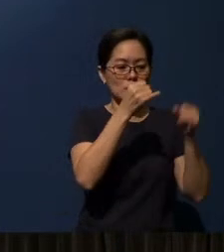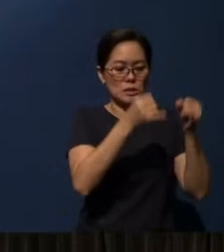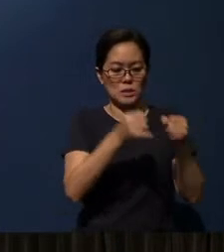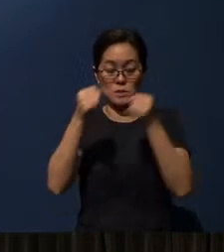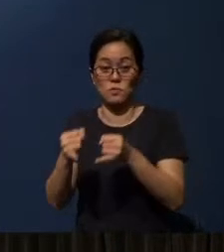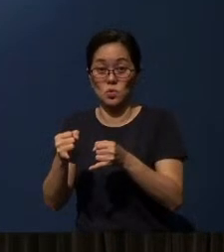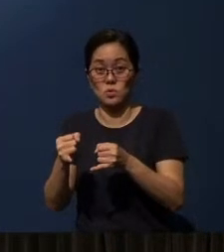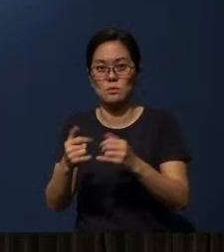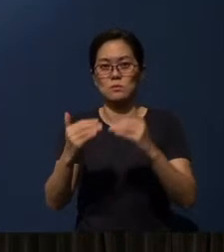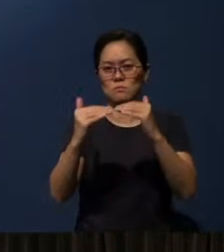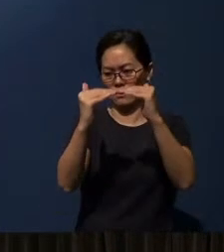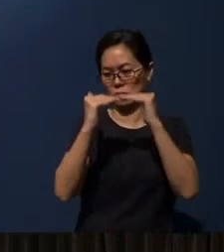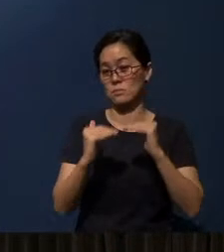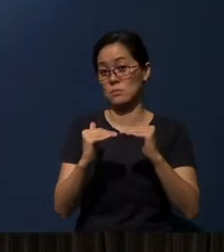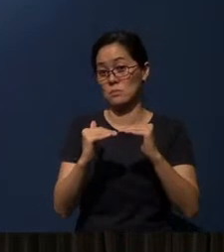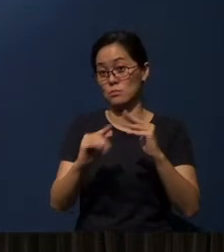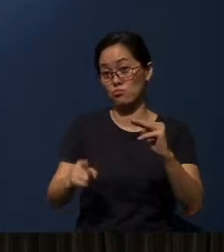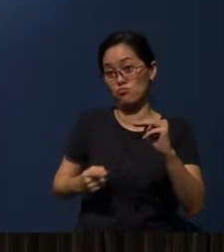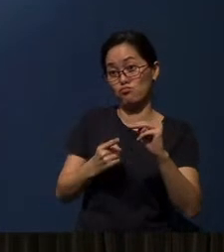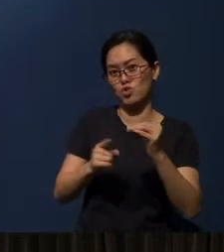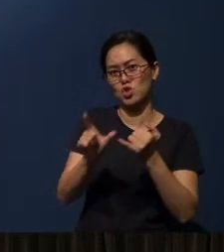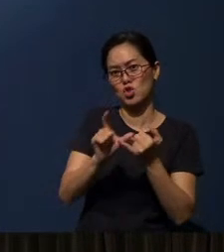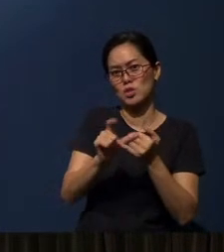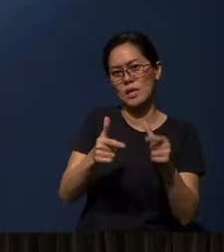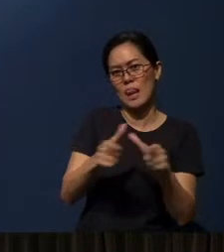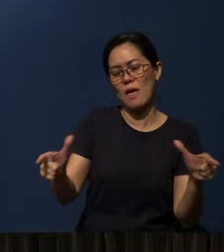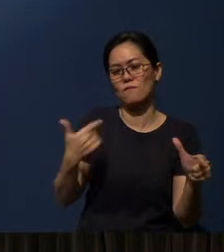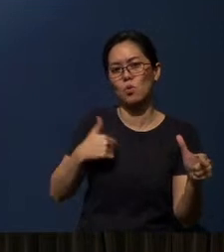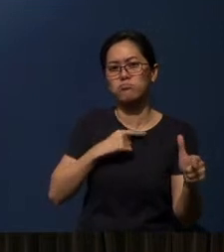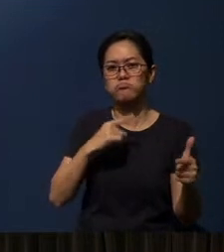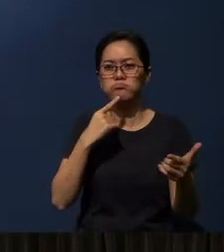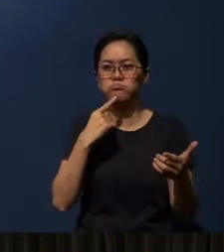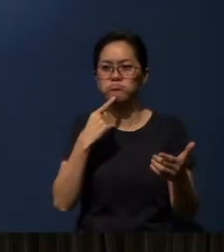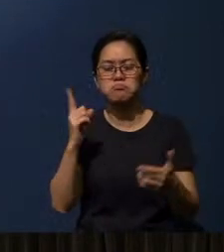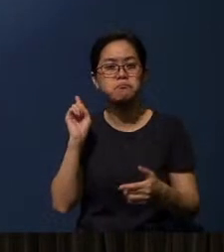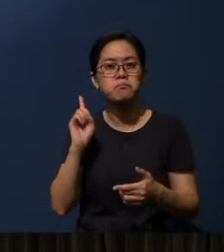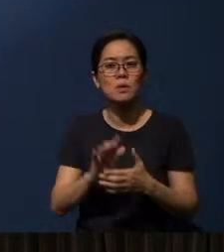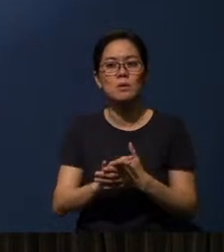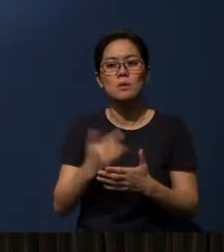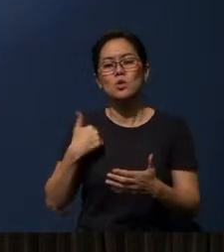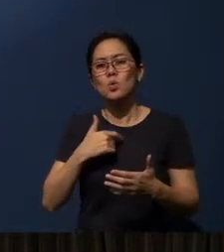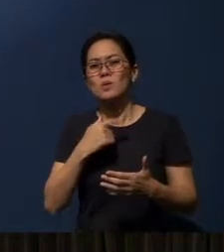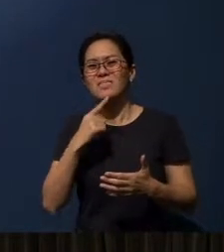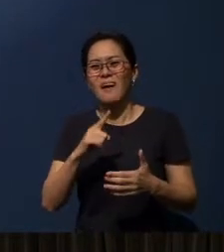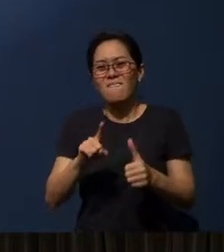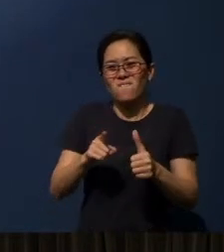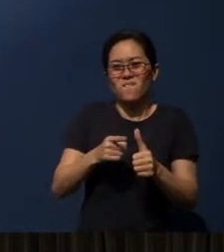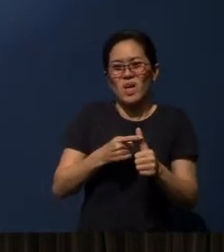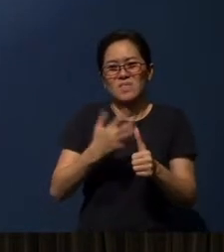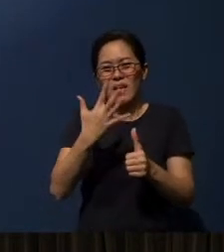but on a missional cell level that we are talking about here. We're talking about the first five weeks of Lent.